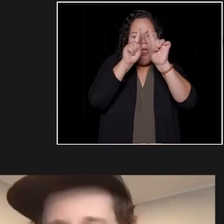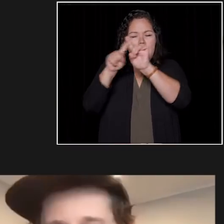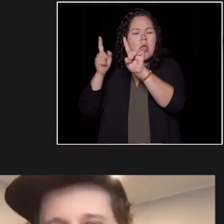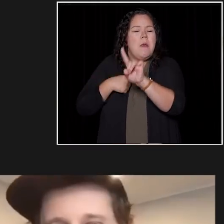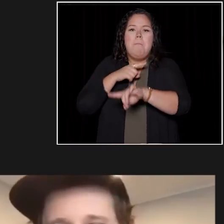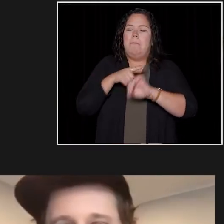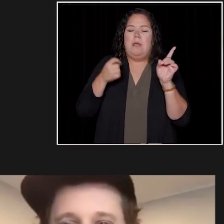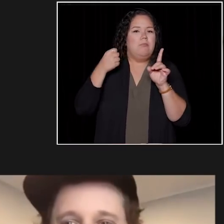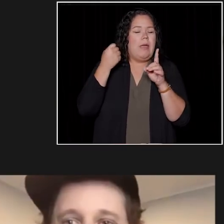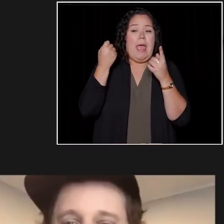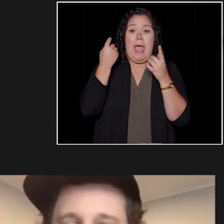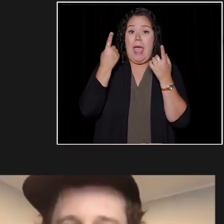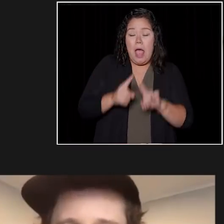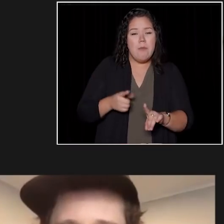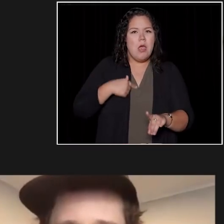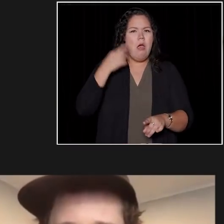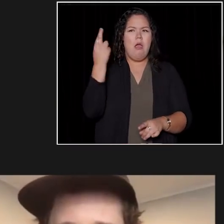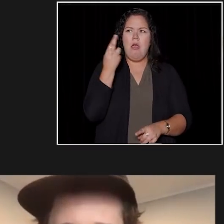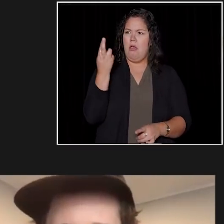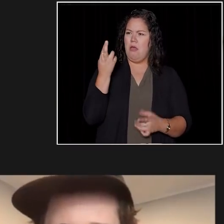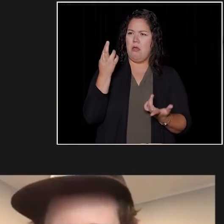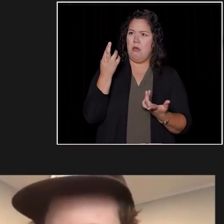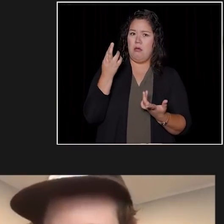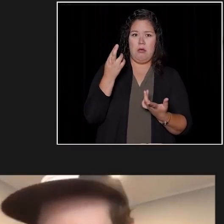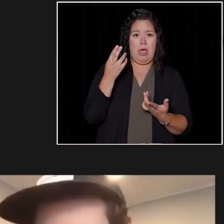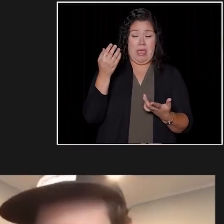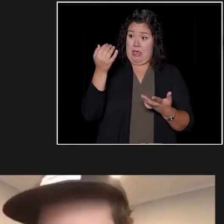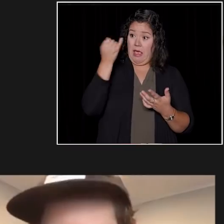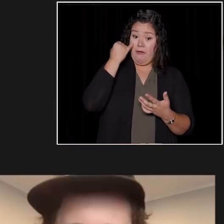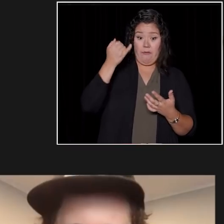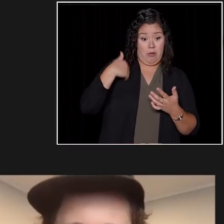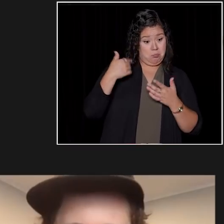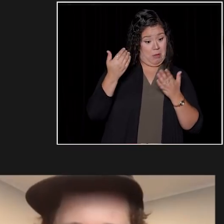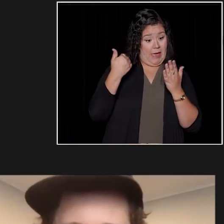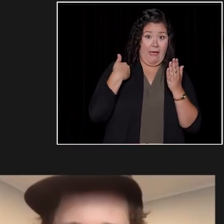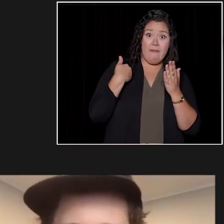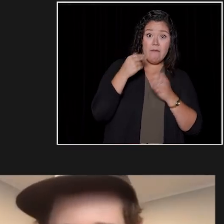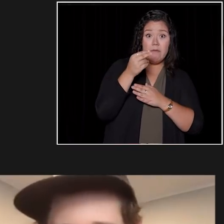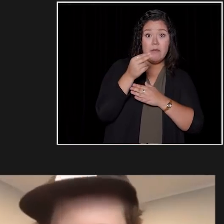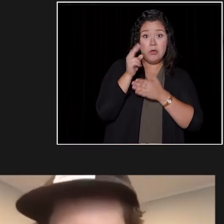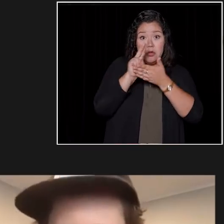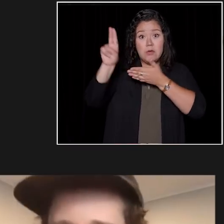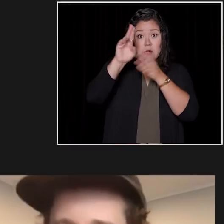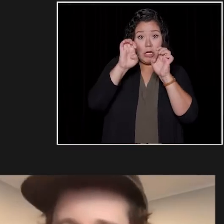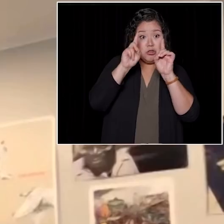actually, what it means to put, you know, a university education on your resume or something